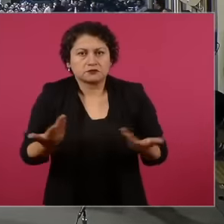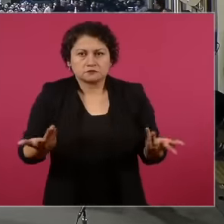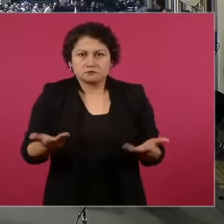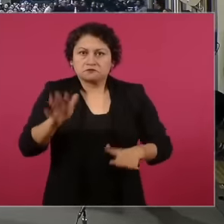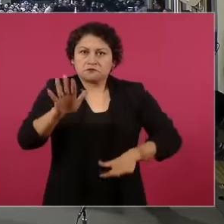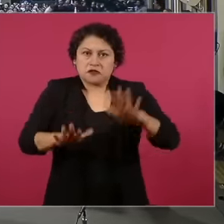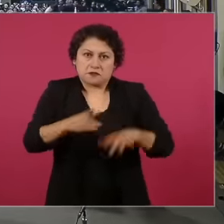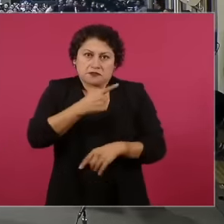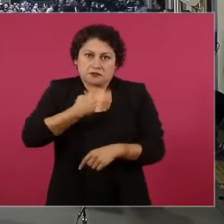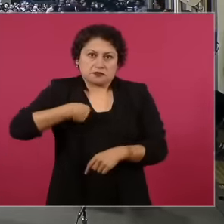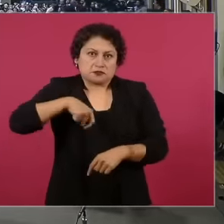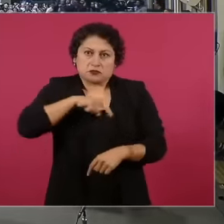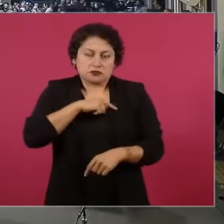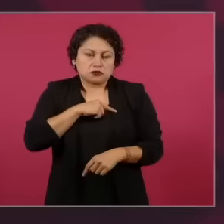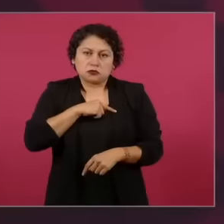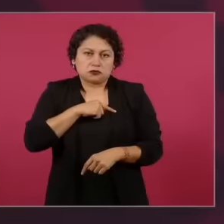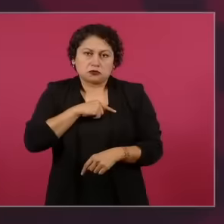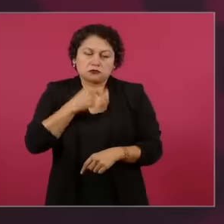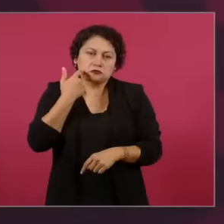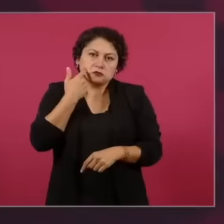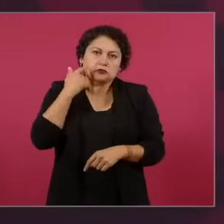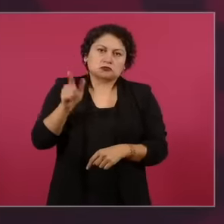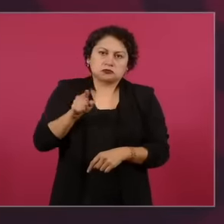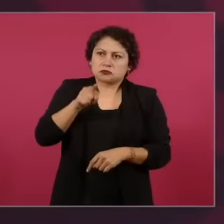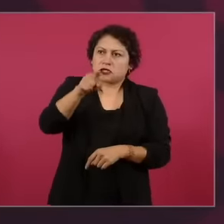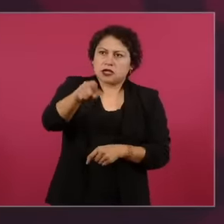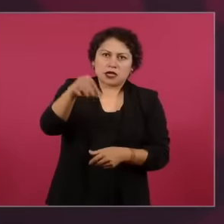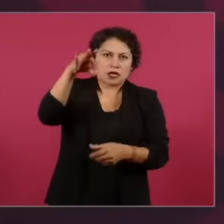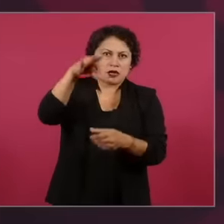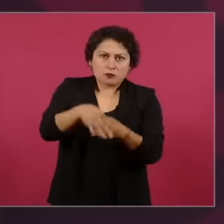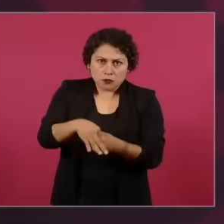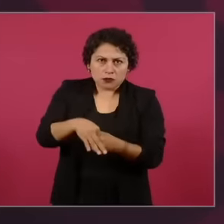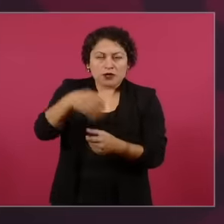the trial of the former presidents and we have told him so. Here directly here we have